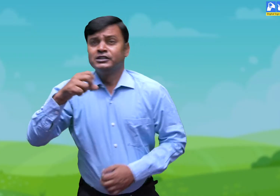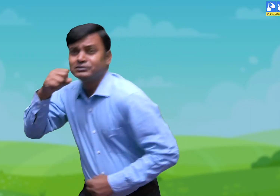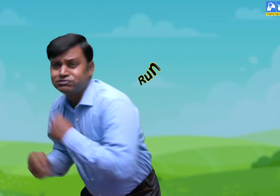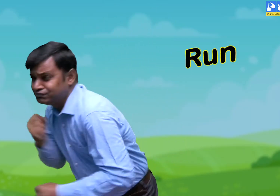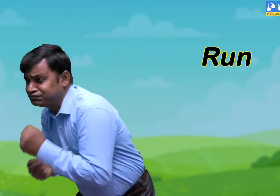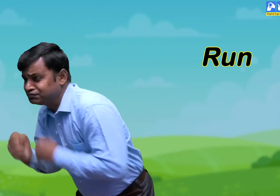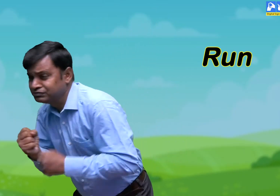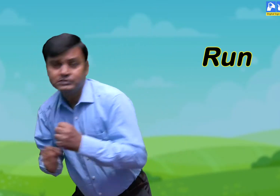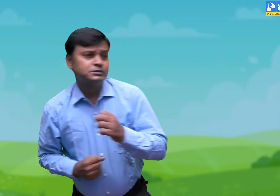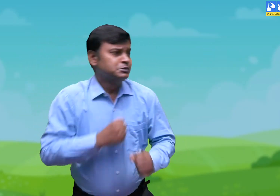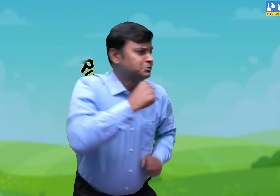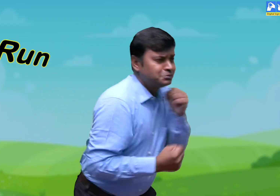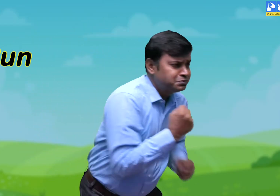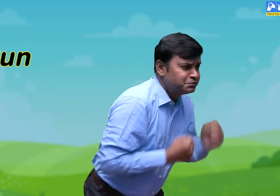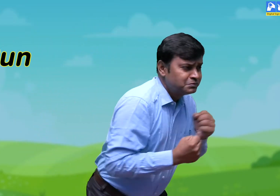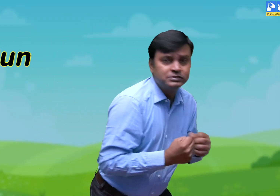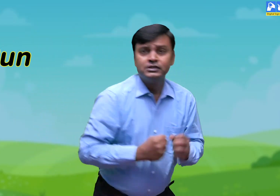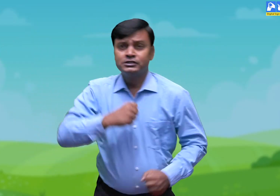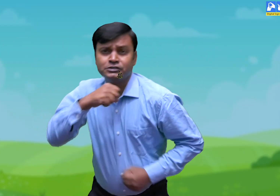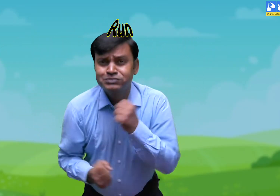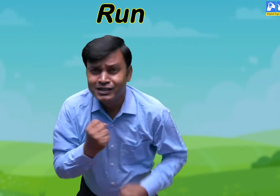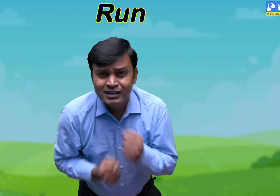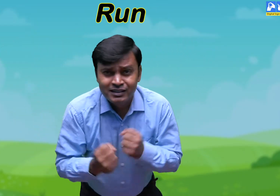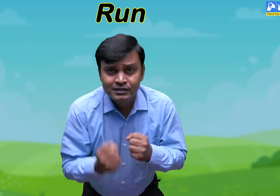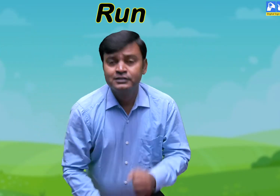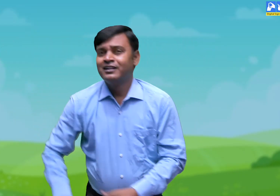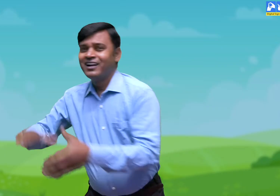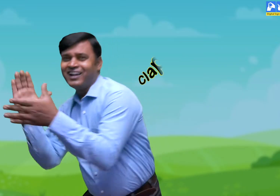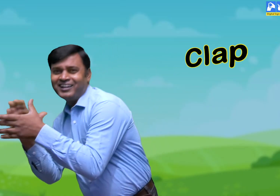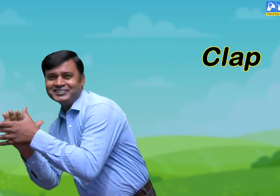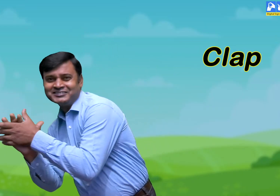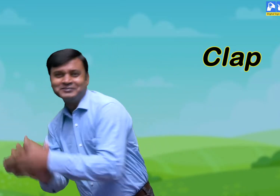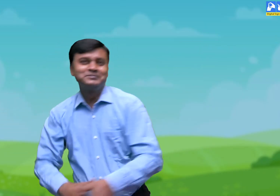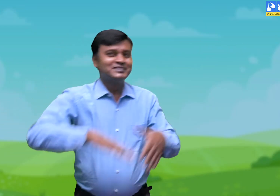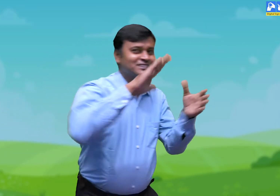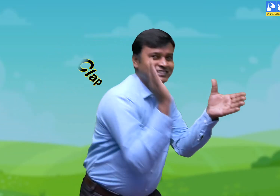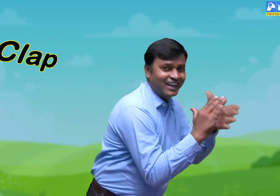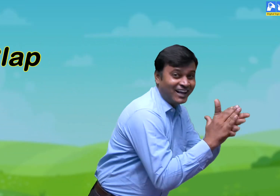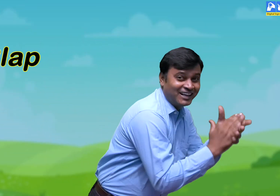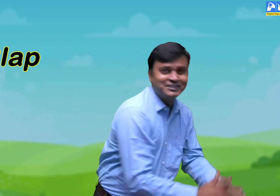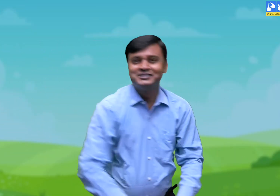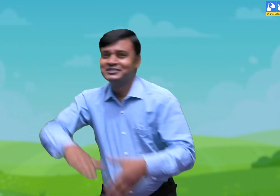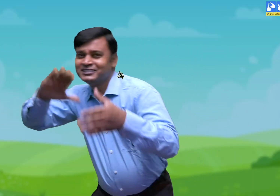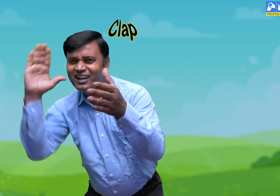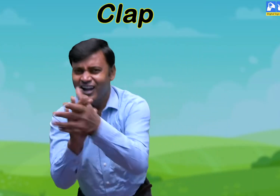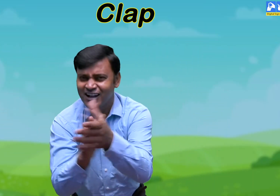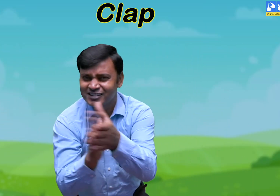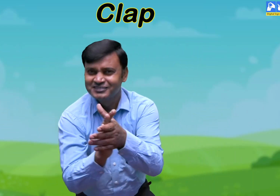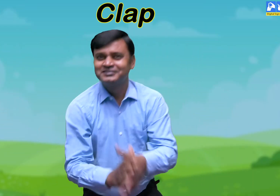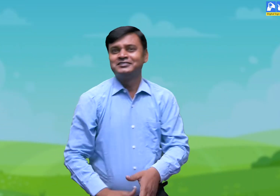Run, Run, Run Clap, Clap, Clap